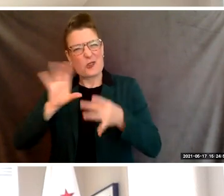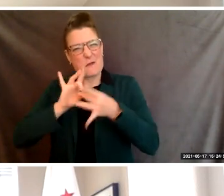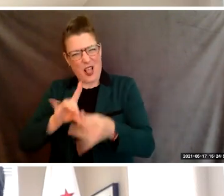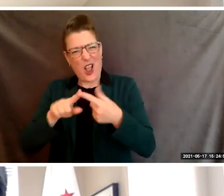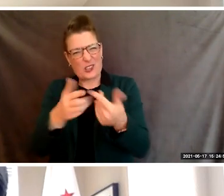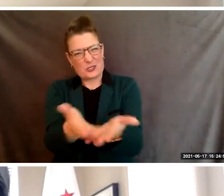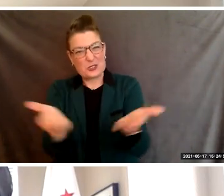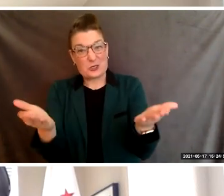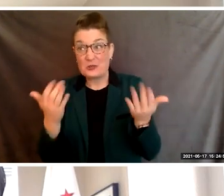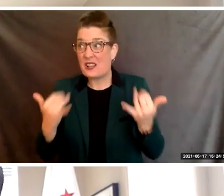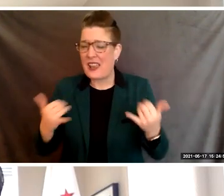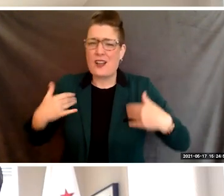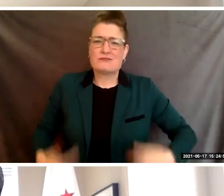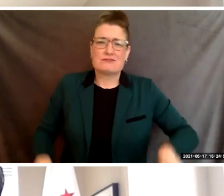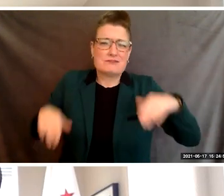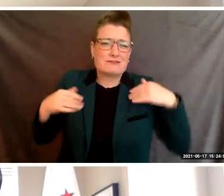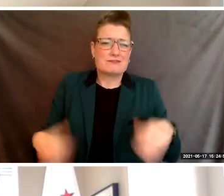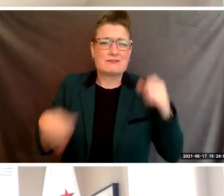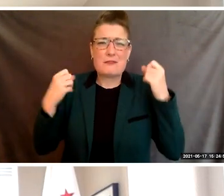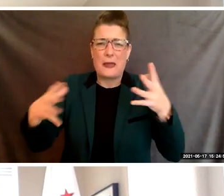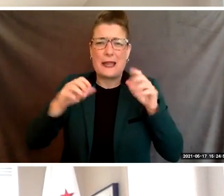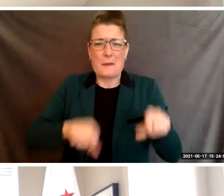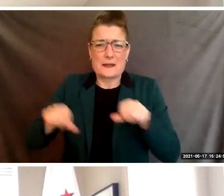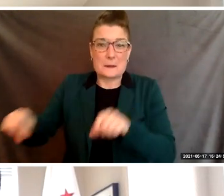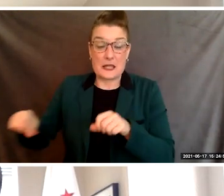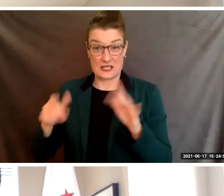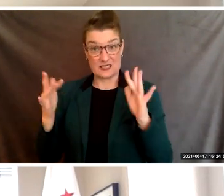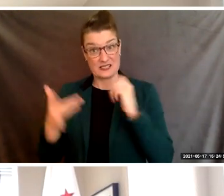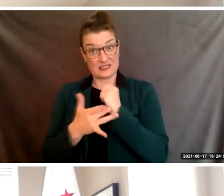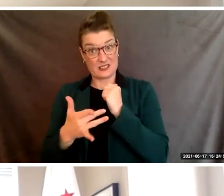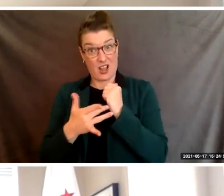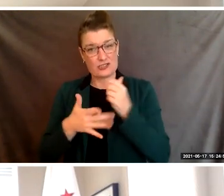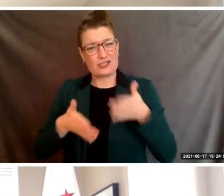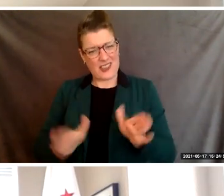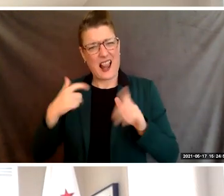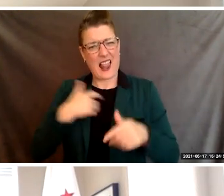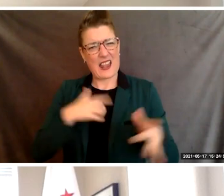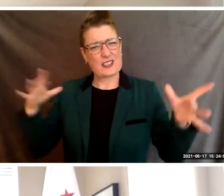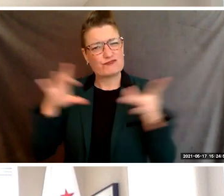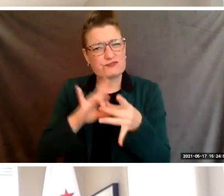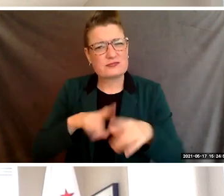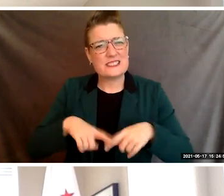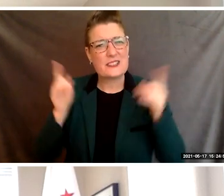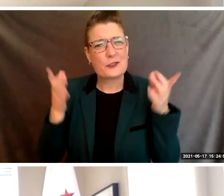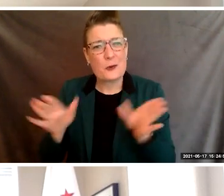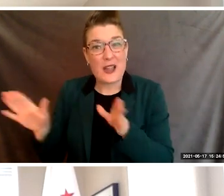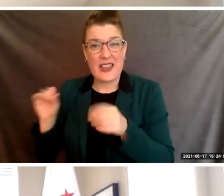Technology has brought us close to together and open up windows for new opportunities. And as you move forward